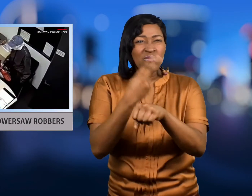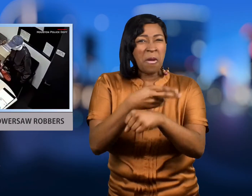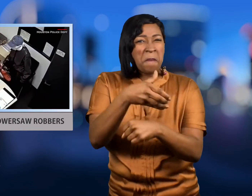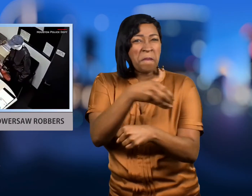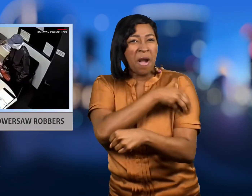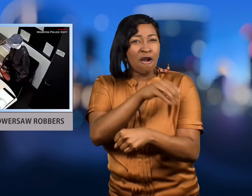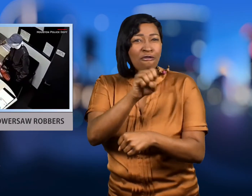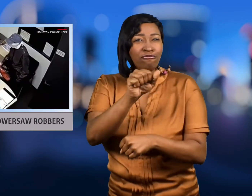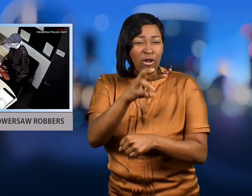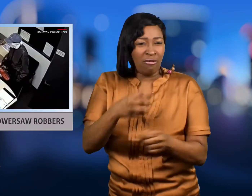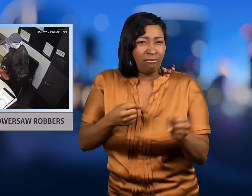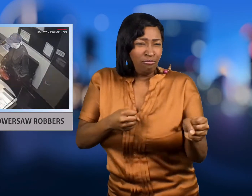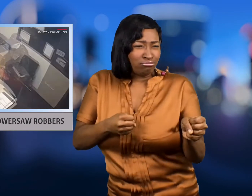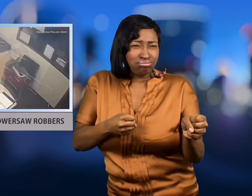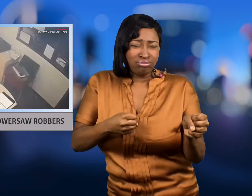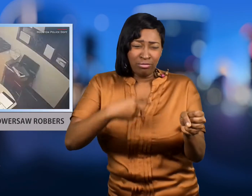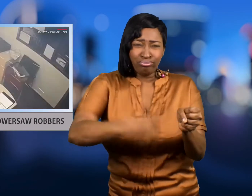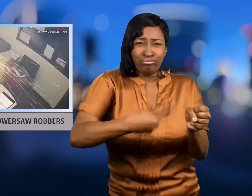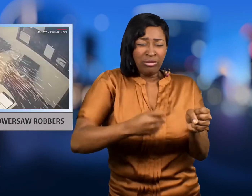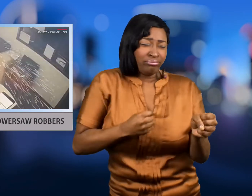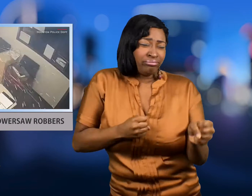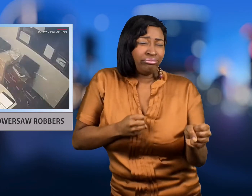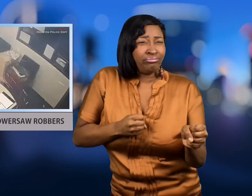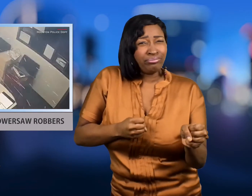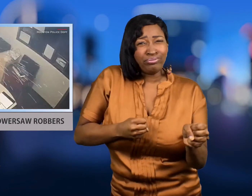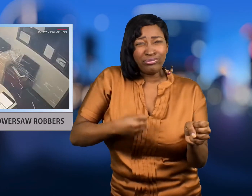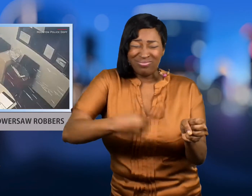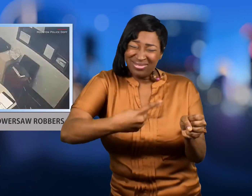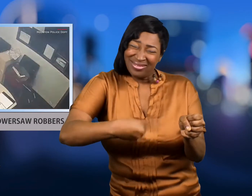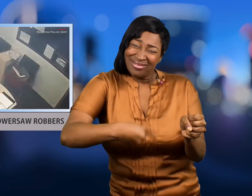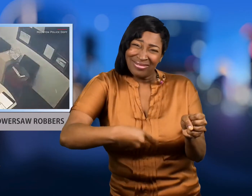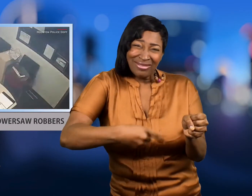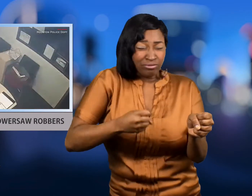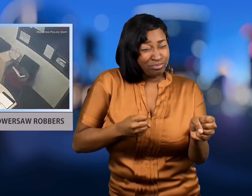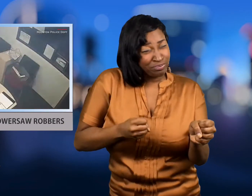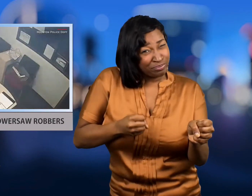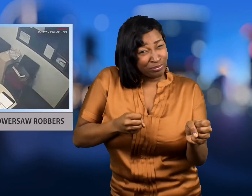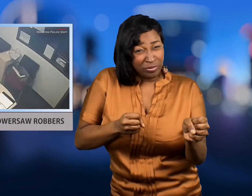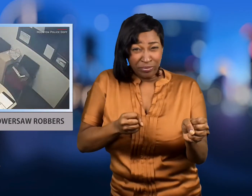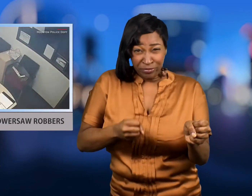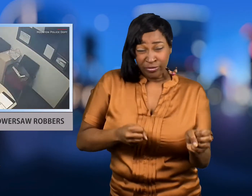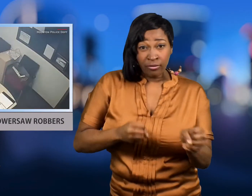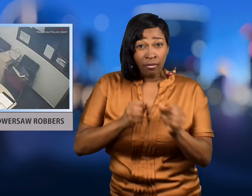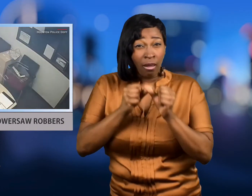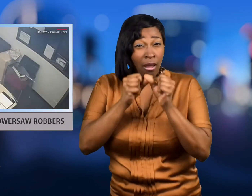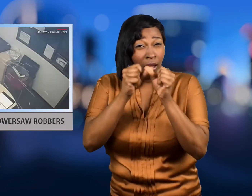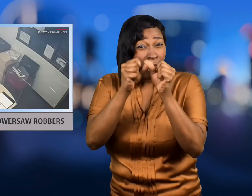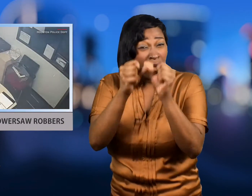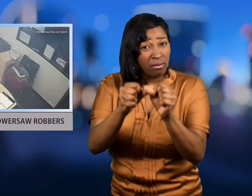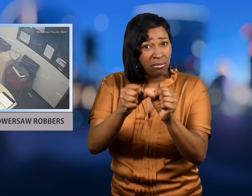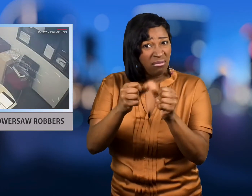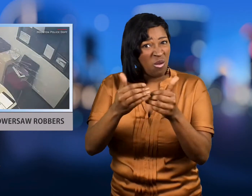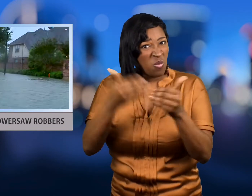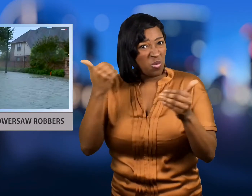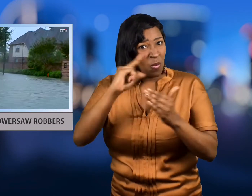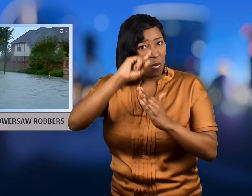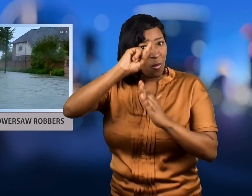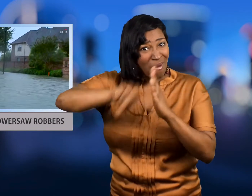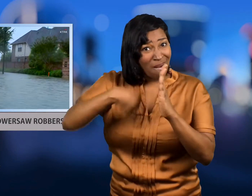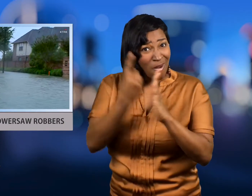for almost an hour.